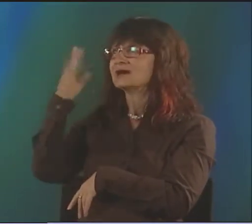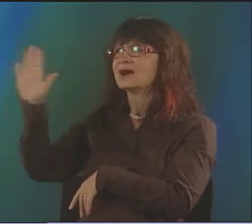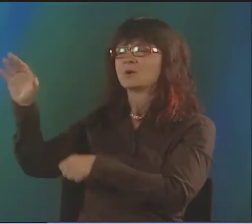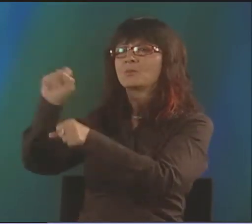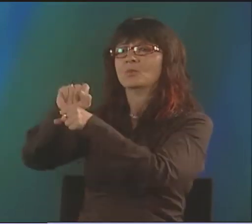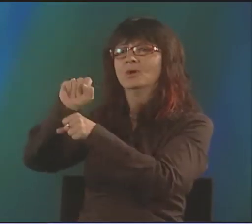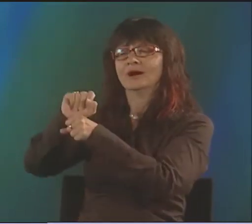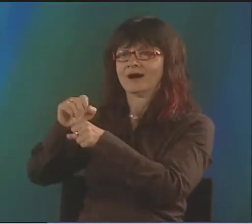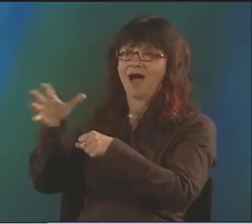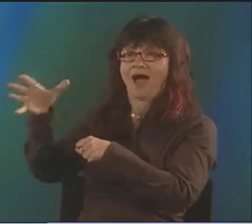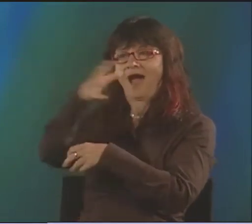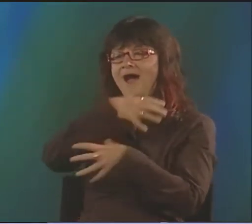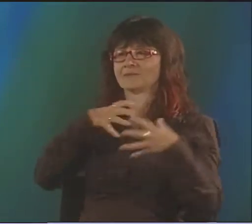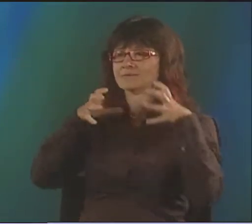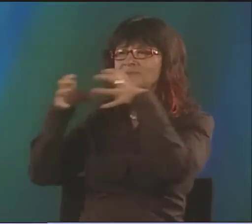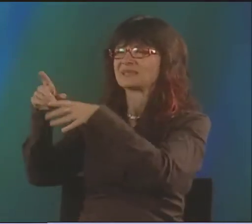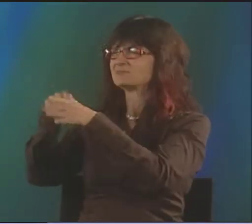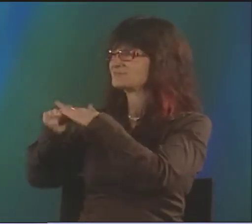OF THAT DAY, SEEING THEM APPROACHING ME.